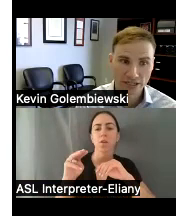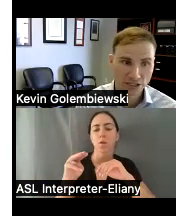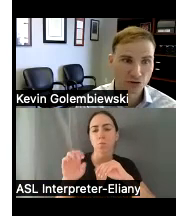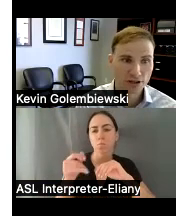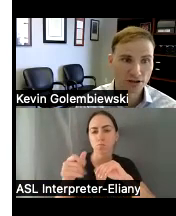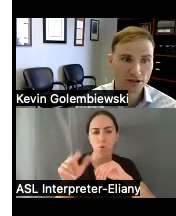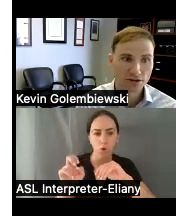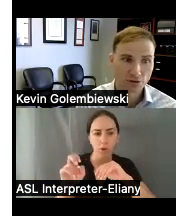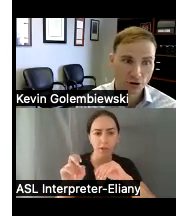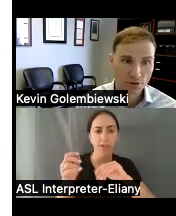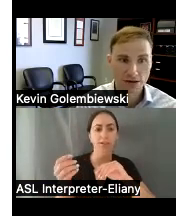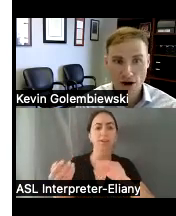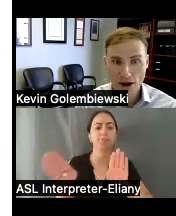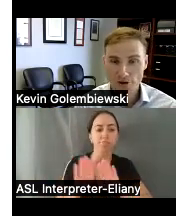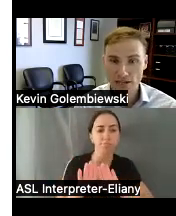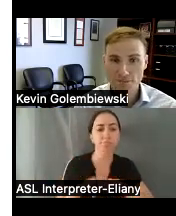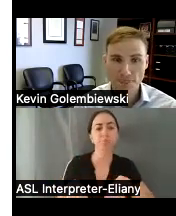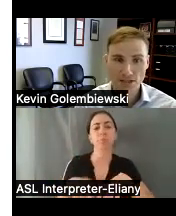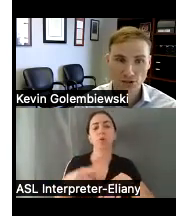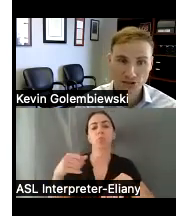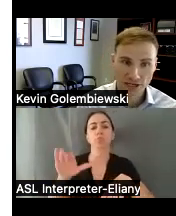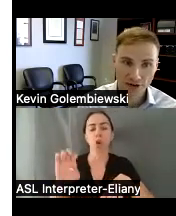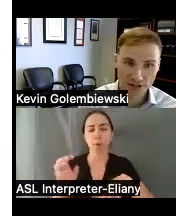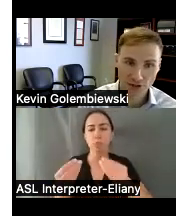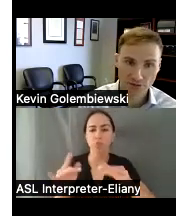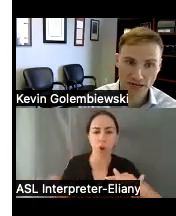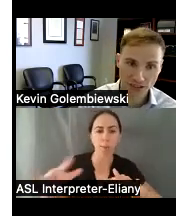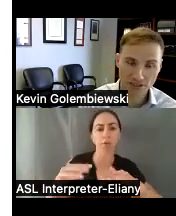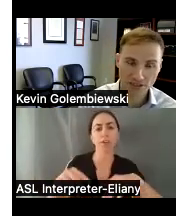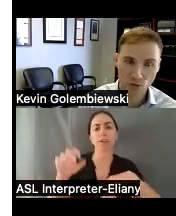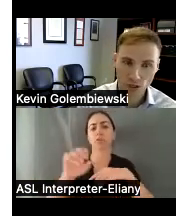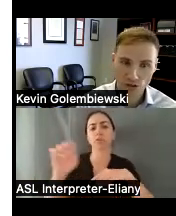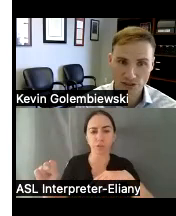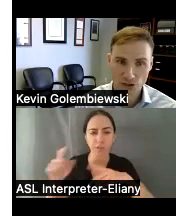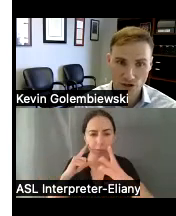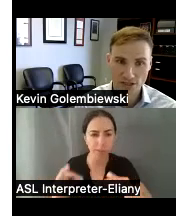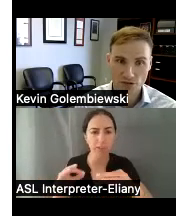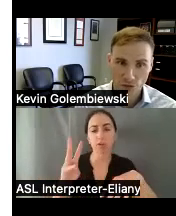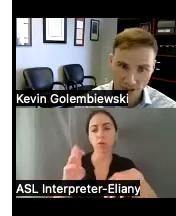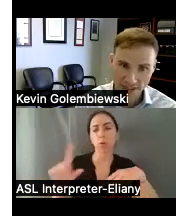injury probate property Social Security determinations wills and trusts real